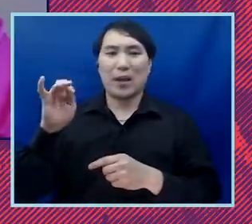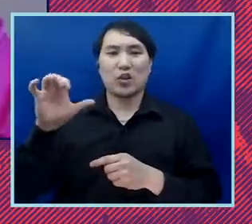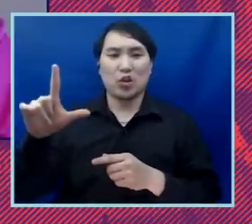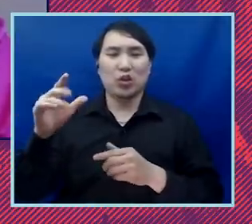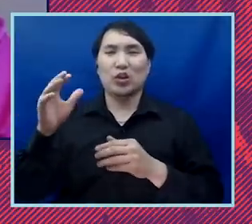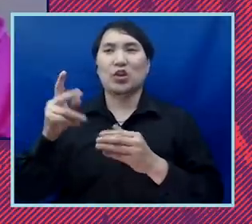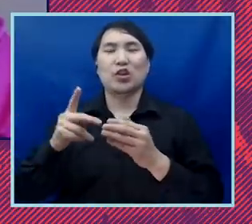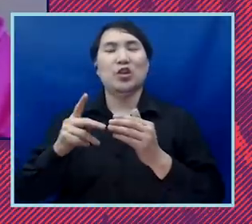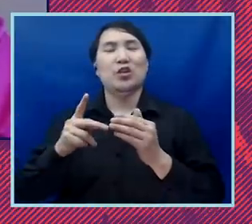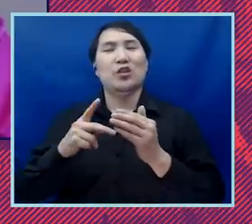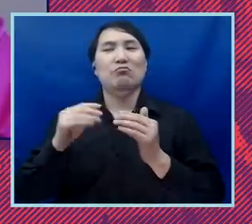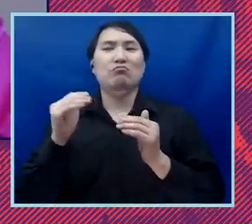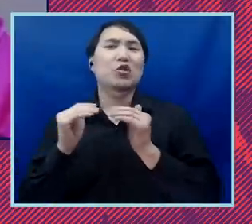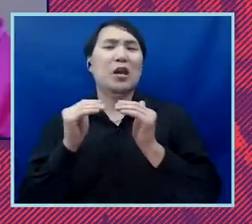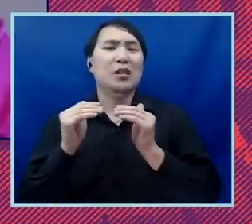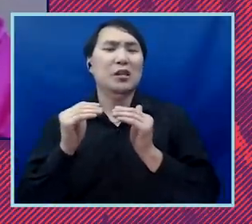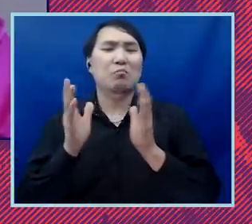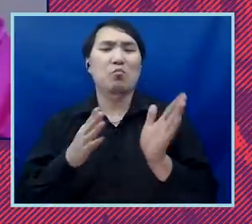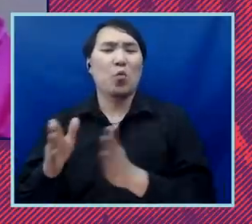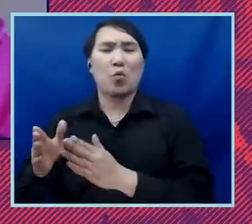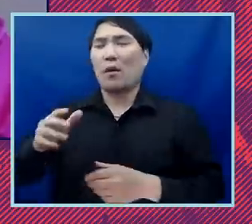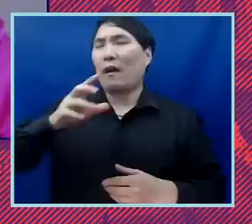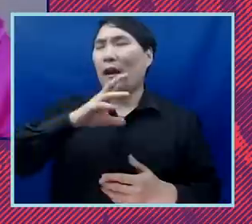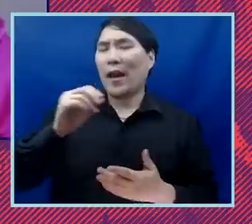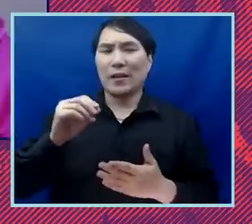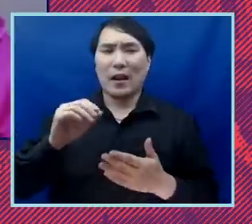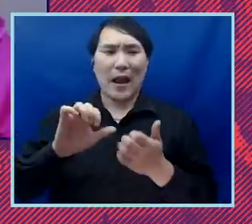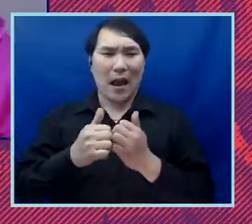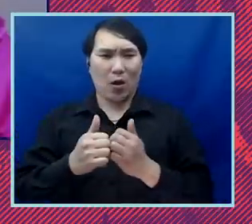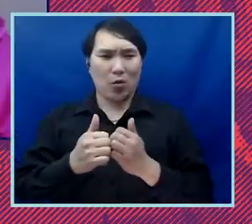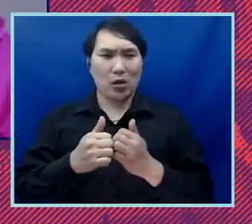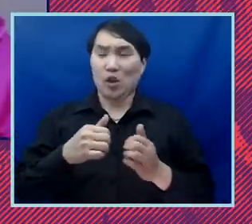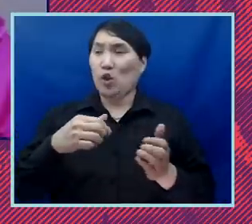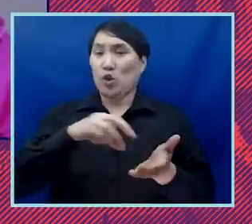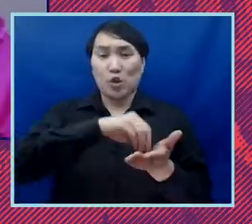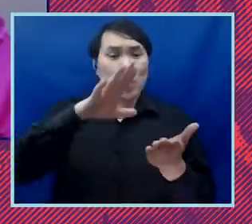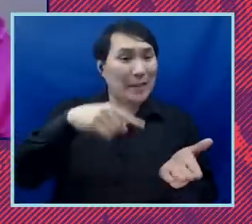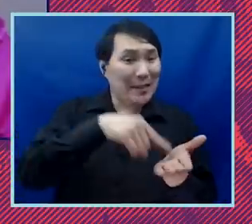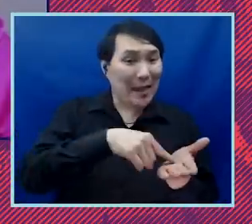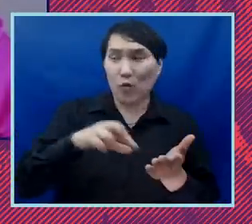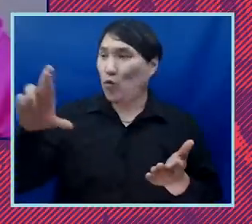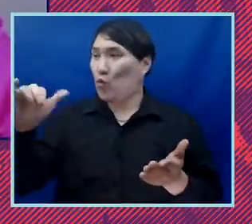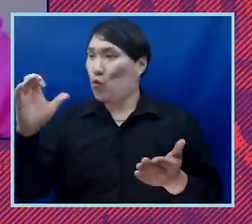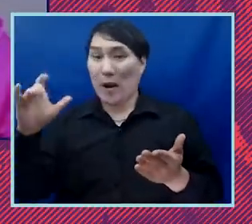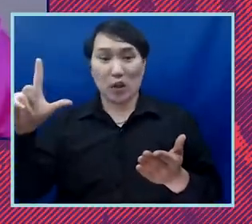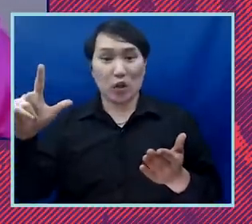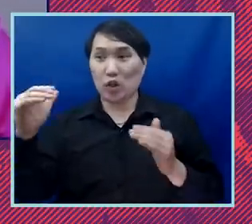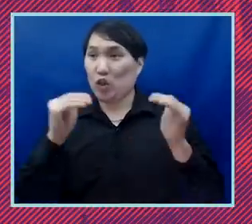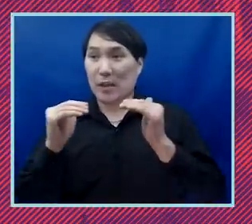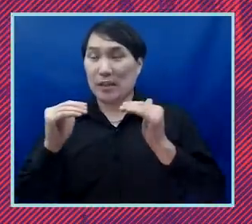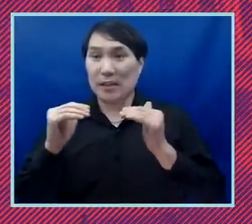deeper dive into the intersection issues between student debt racial justice civil liberties like